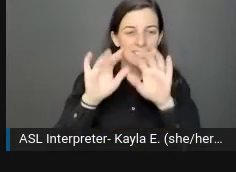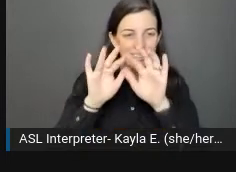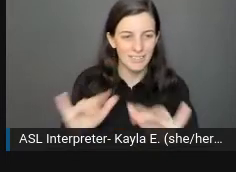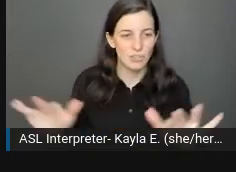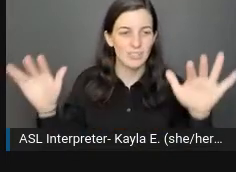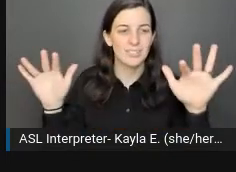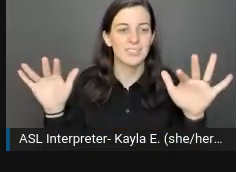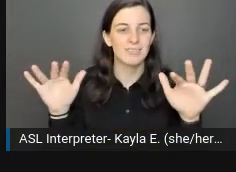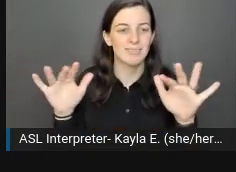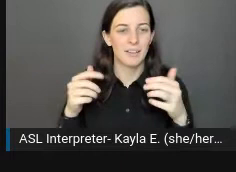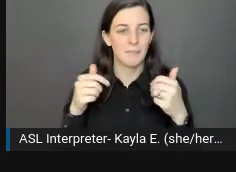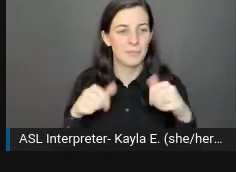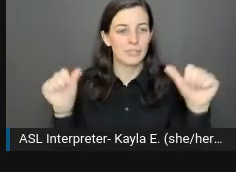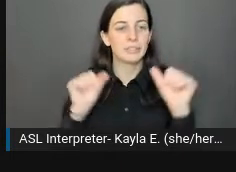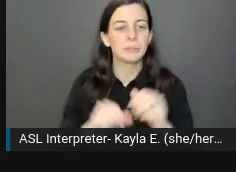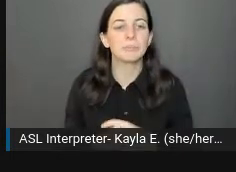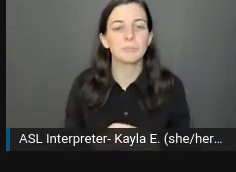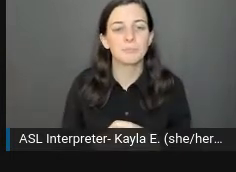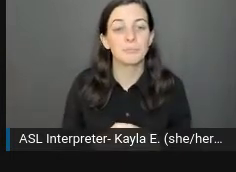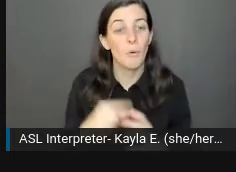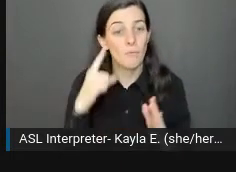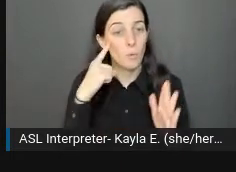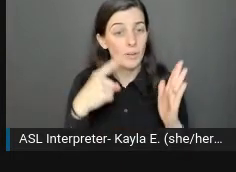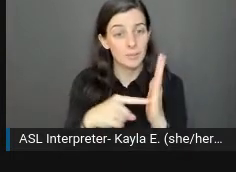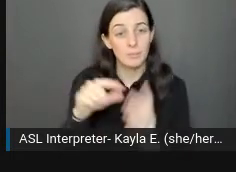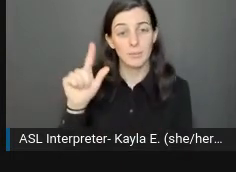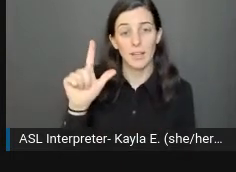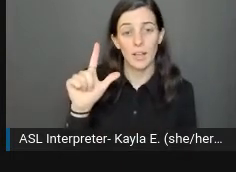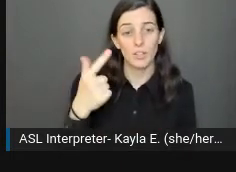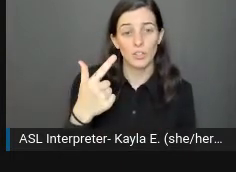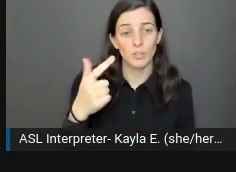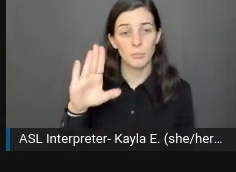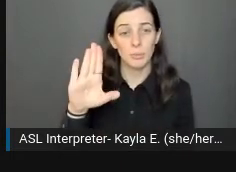We're talking about LGBTQIA+ individuals.